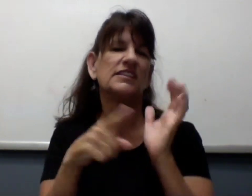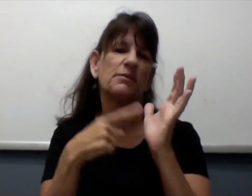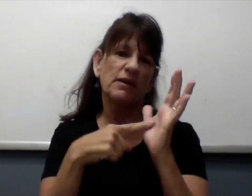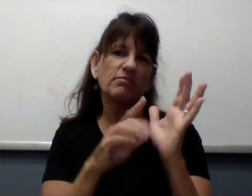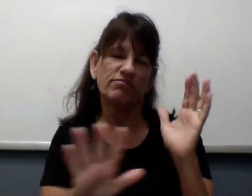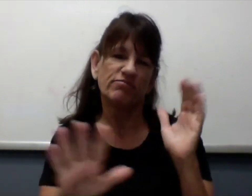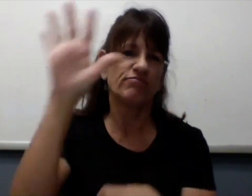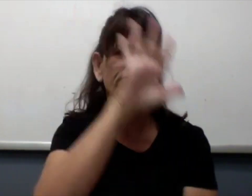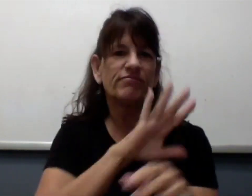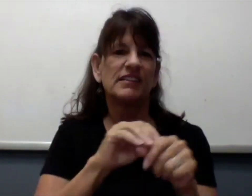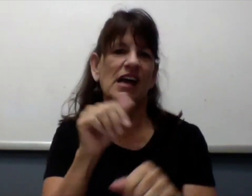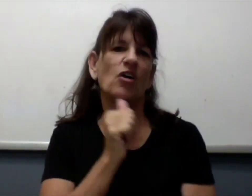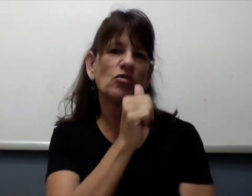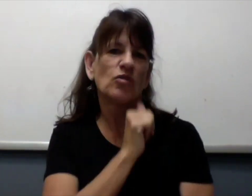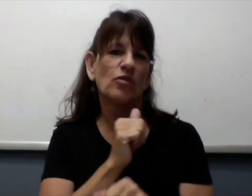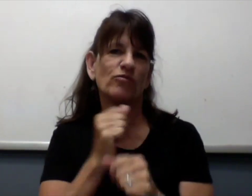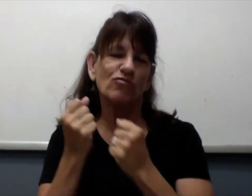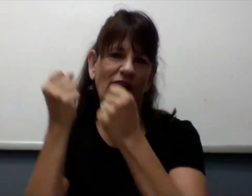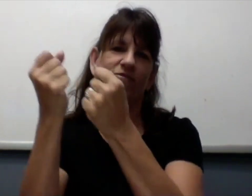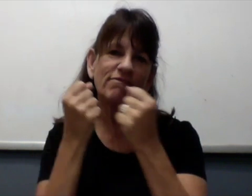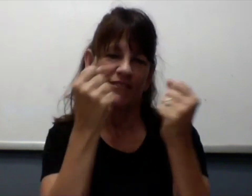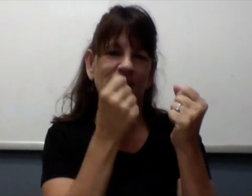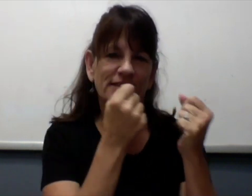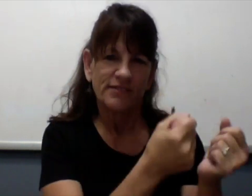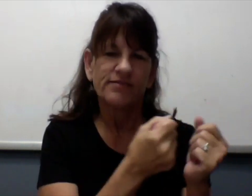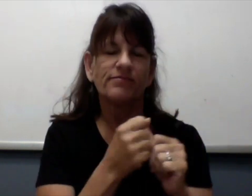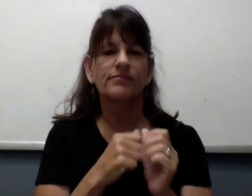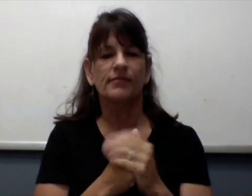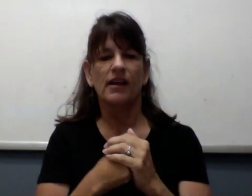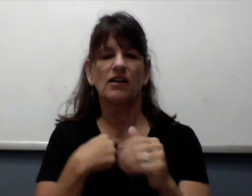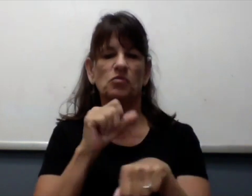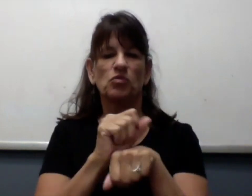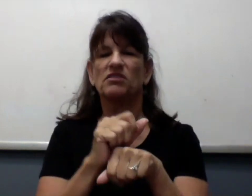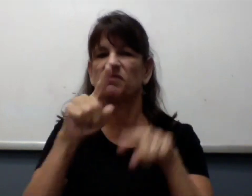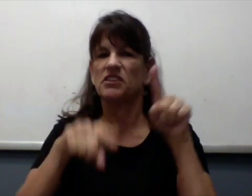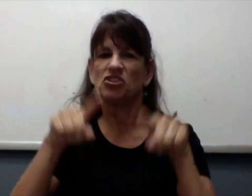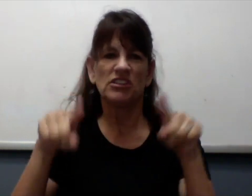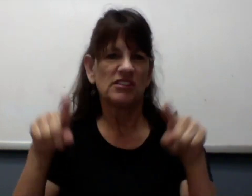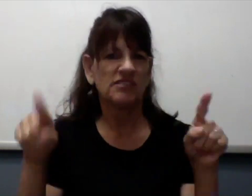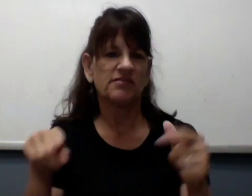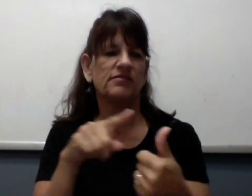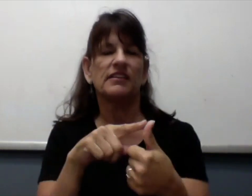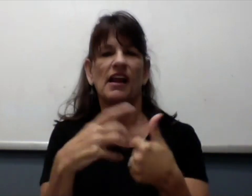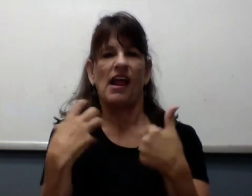here in the Tucson area. And I will travel throughout the state to do my work, depending on needs.